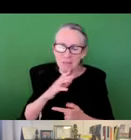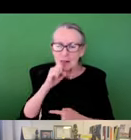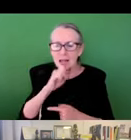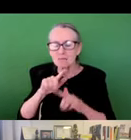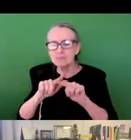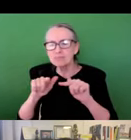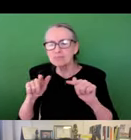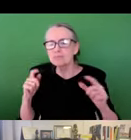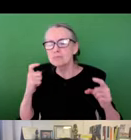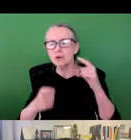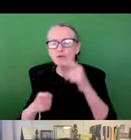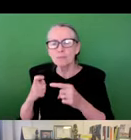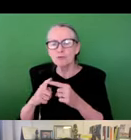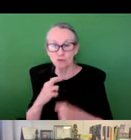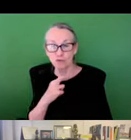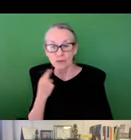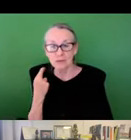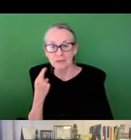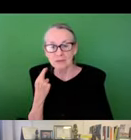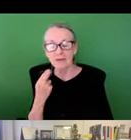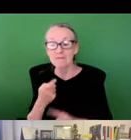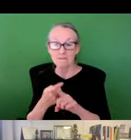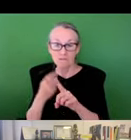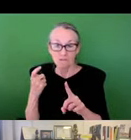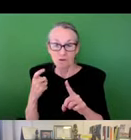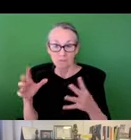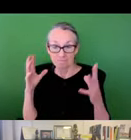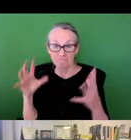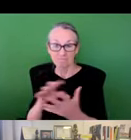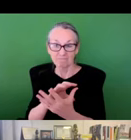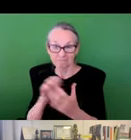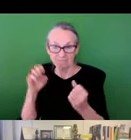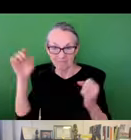age, nationality, among other did can